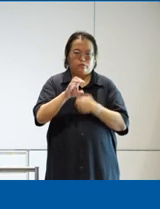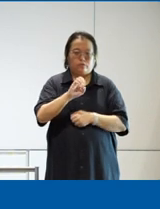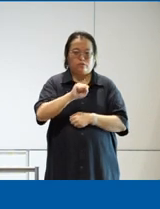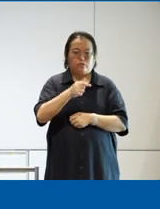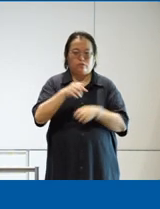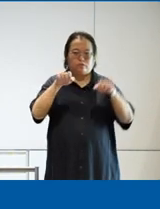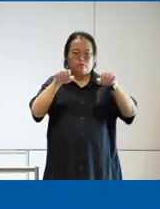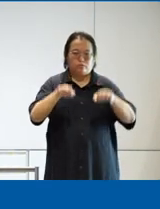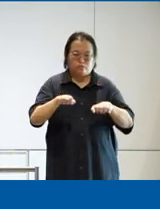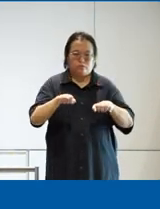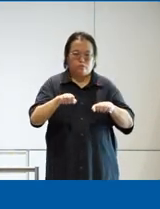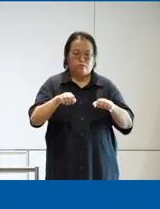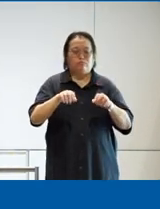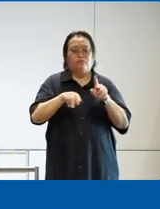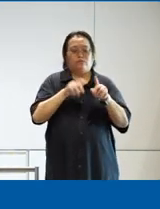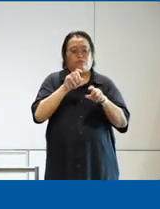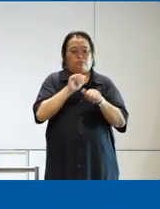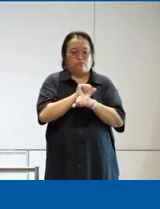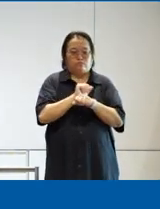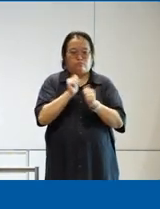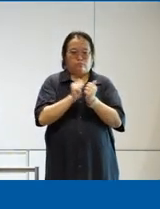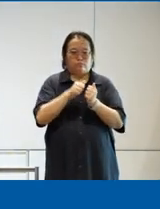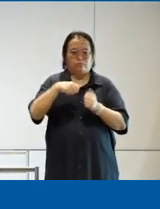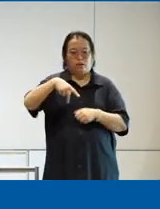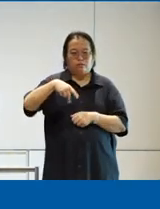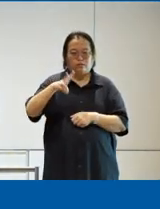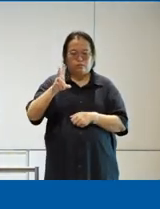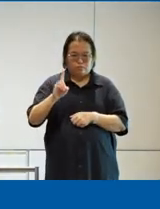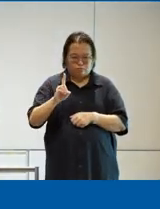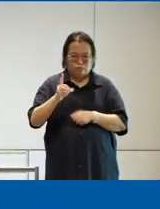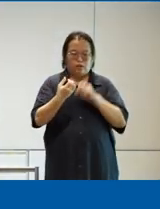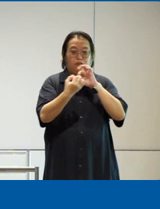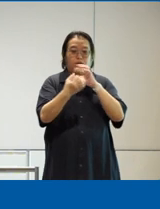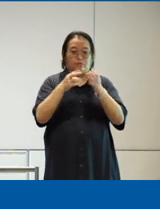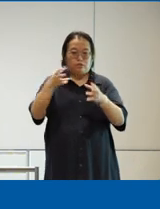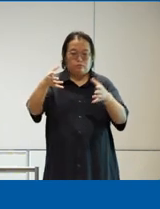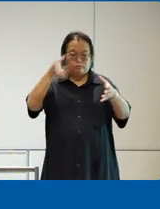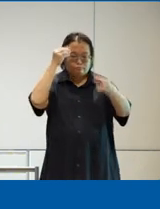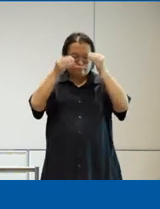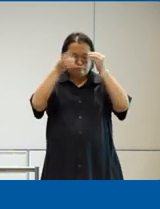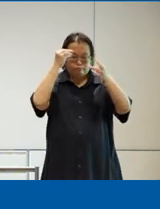people with disabilities to get feedback and greater to be able to uh enhance employment